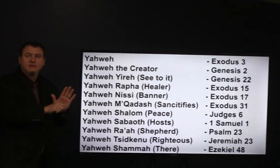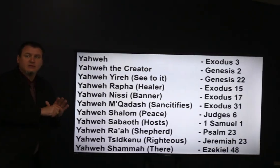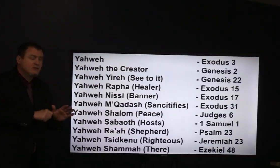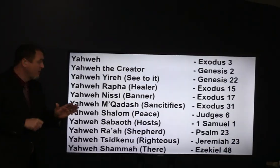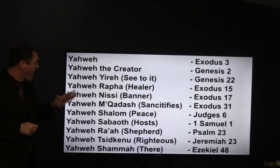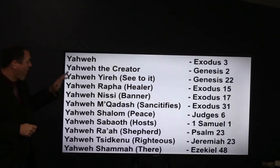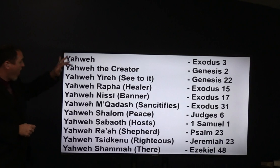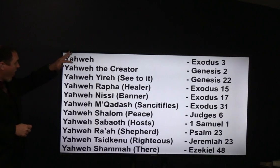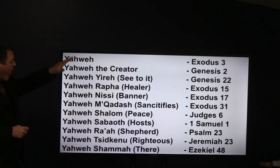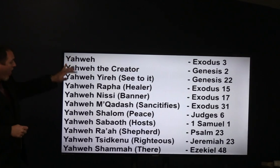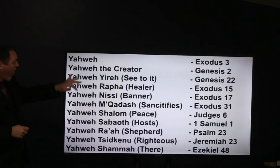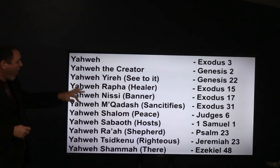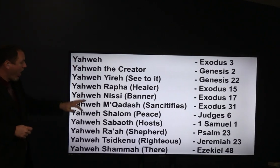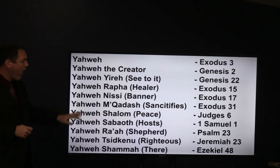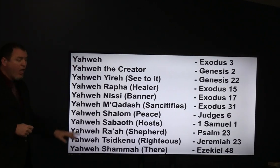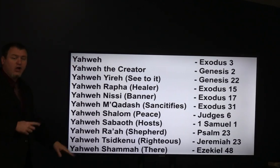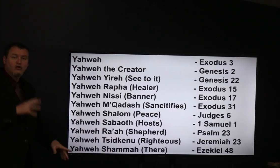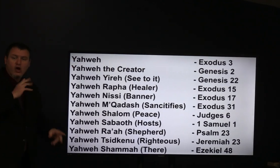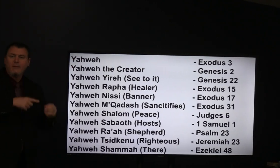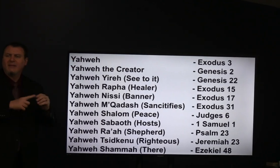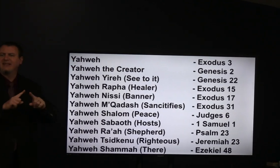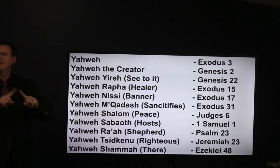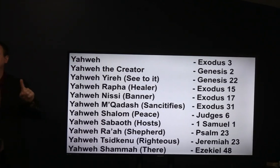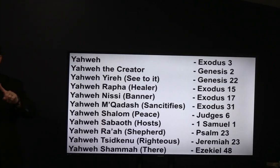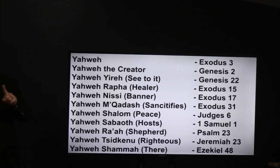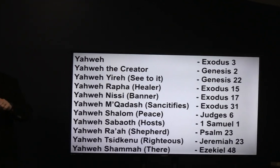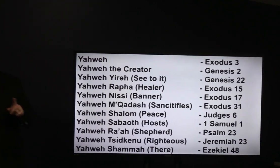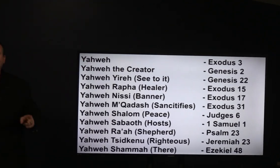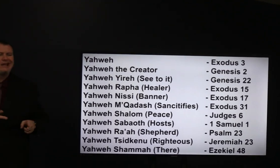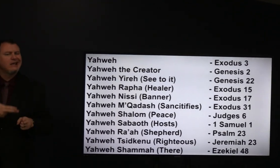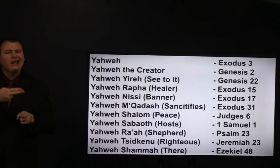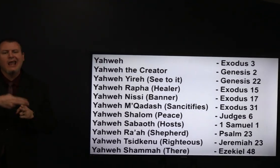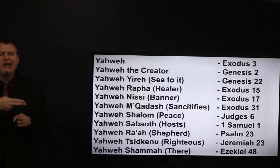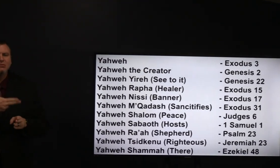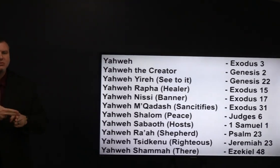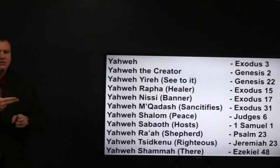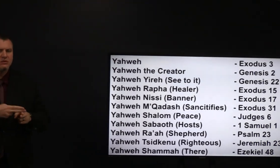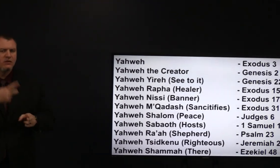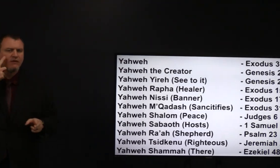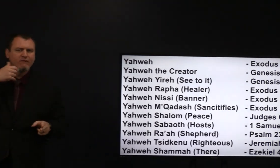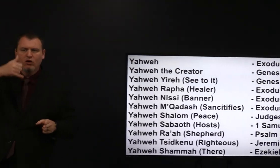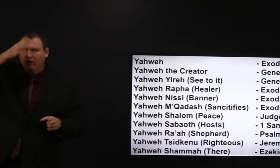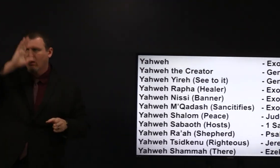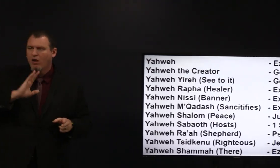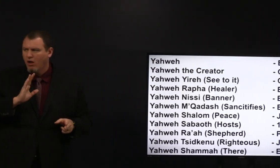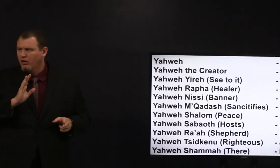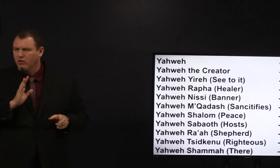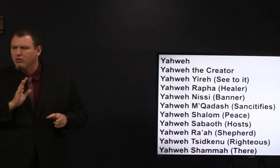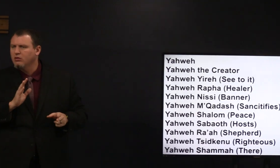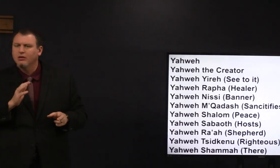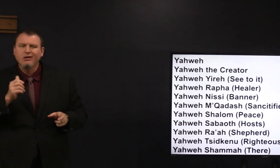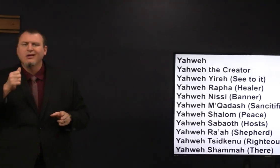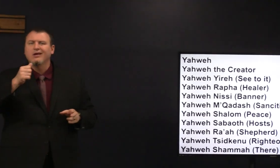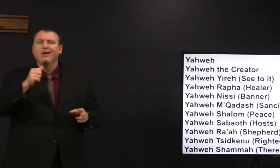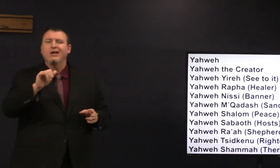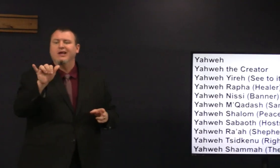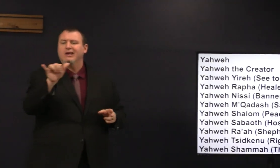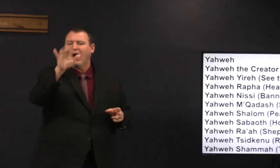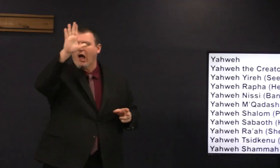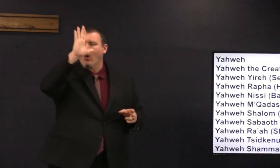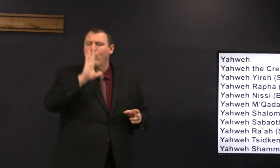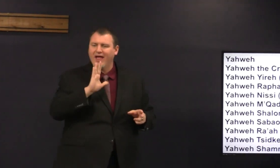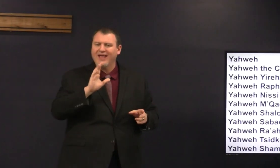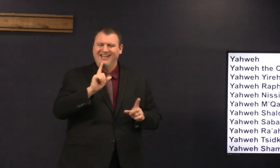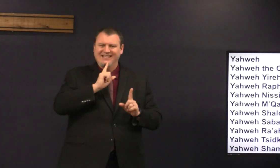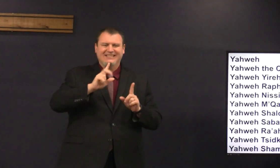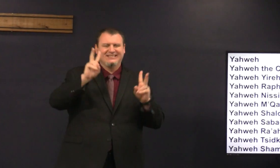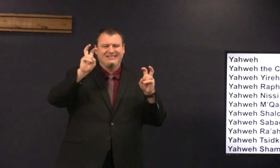so this is what we talked about in the Old Testament the different names for God Yahweh